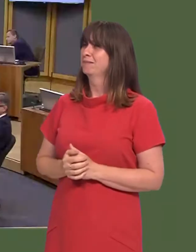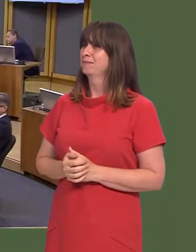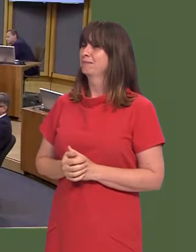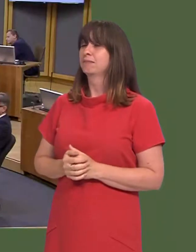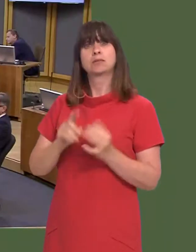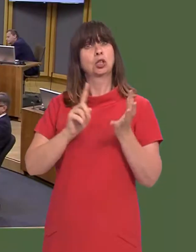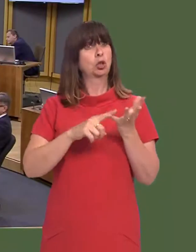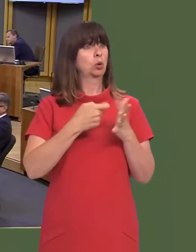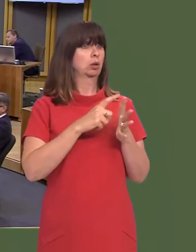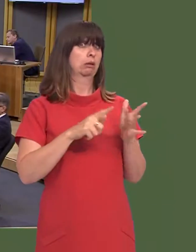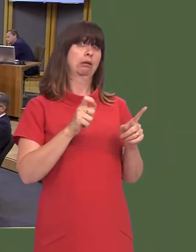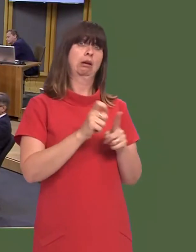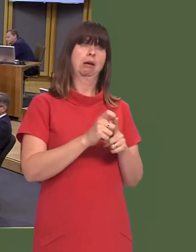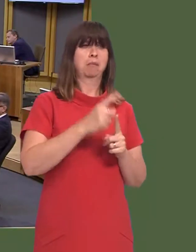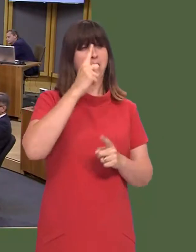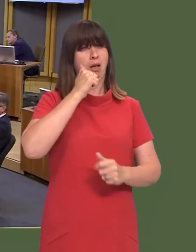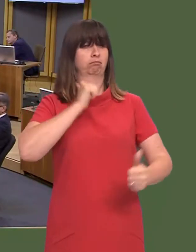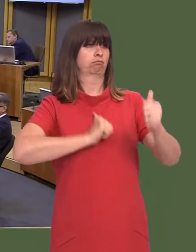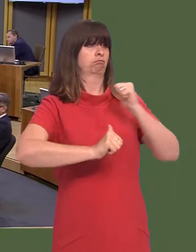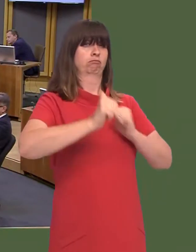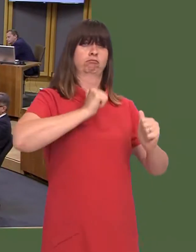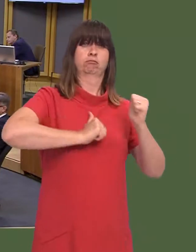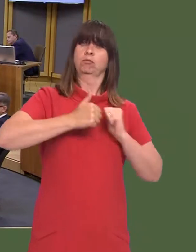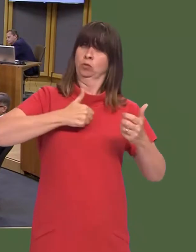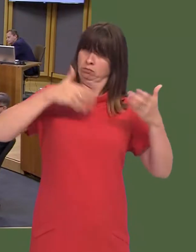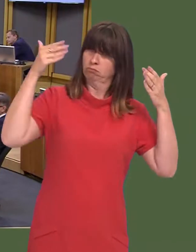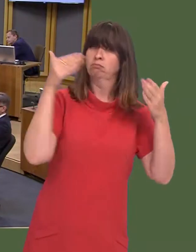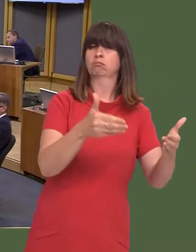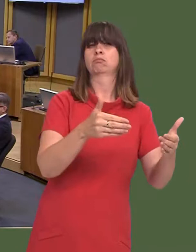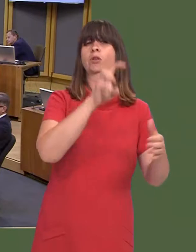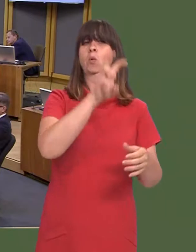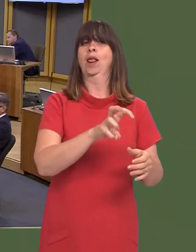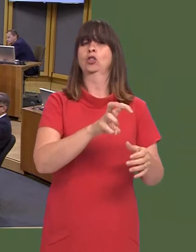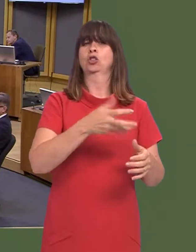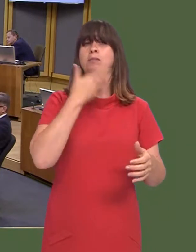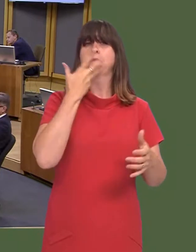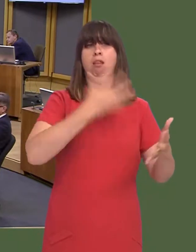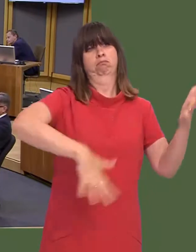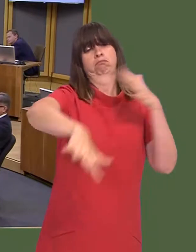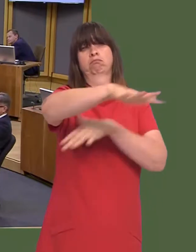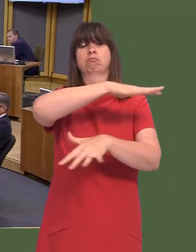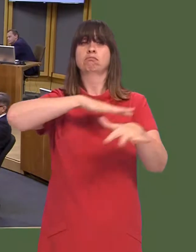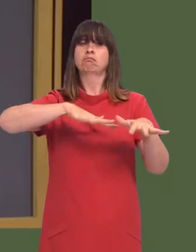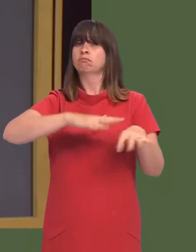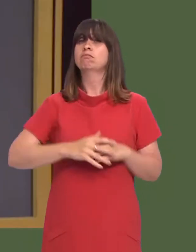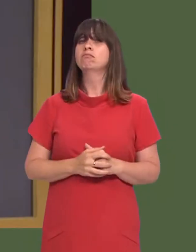There are occasions when UKIP can be ecumenical. In the interests of the Welsh people, this is one of them, and itís something that,